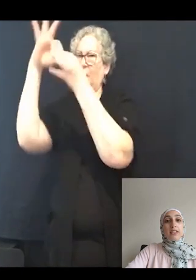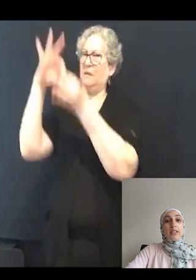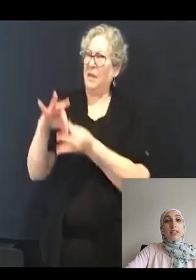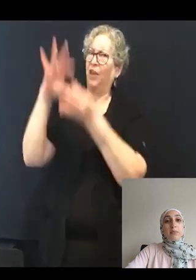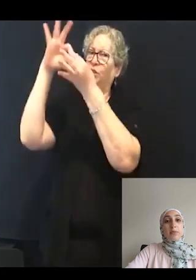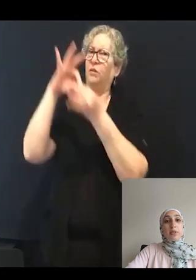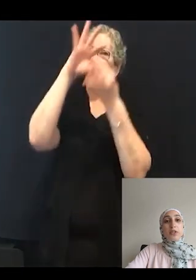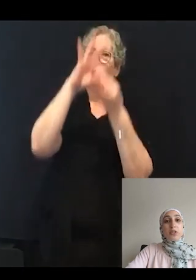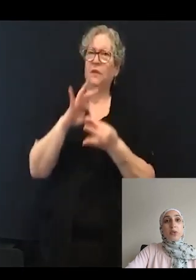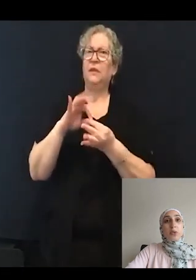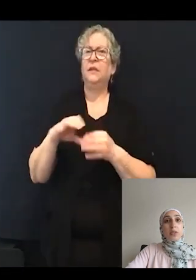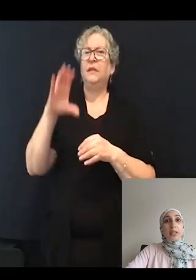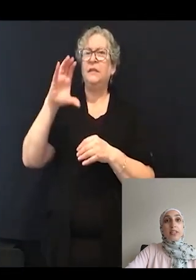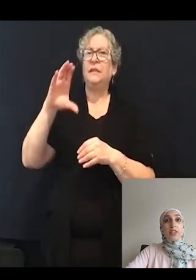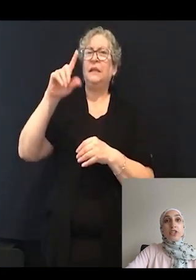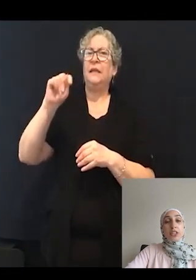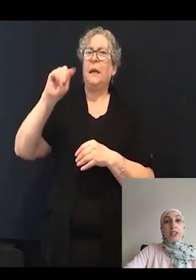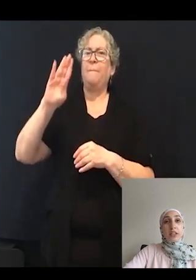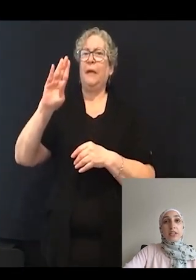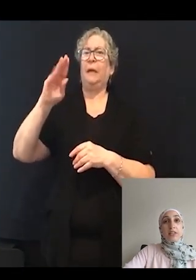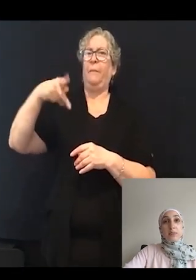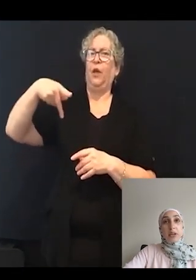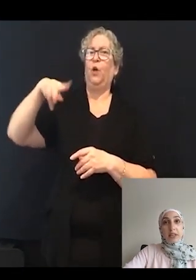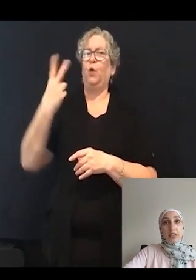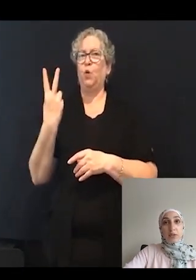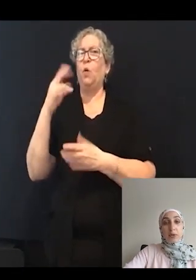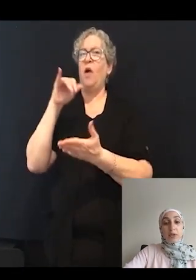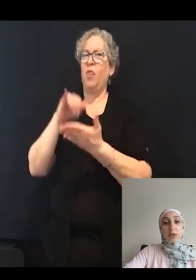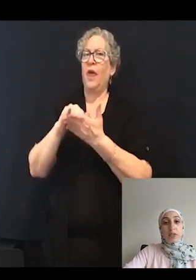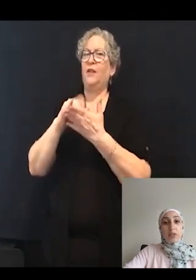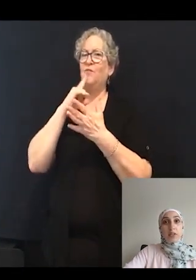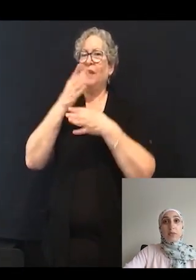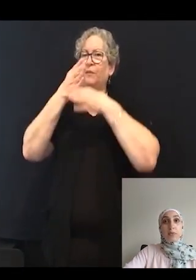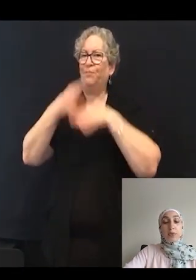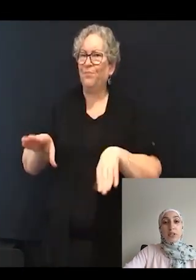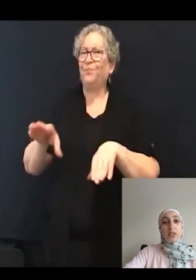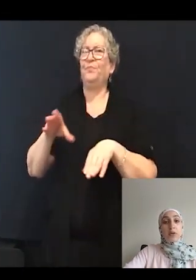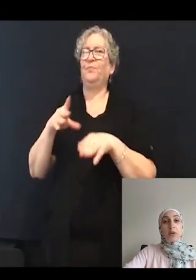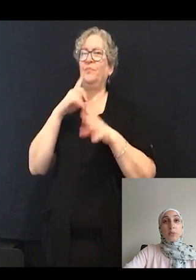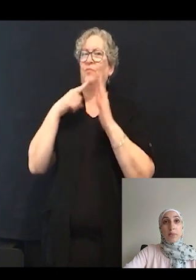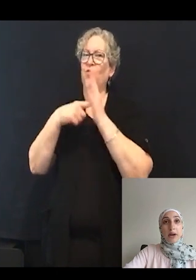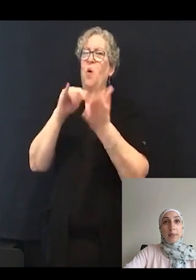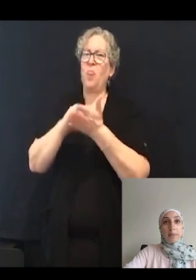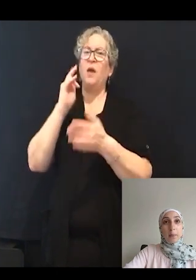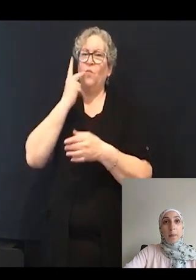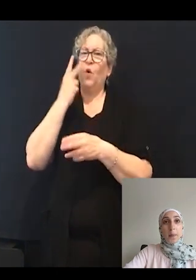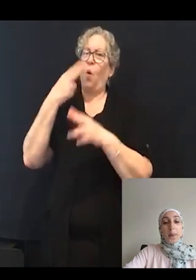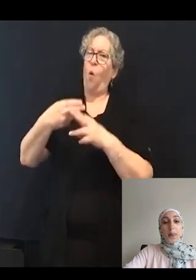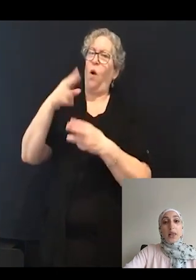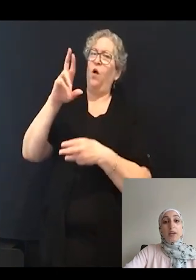CTBP2 is the gene that is spliced to produce this protein called ribeye.